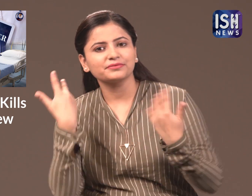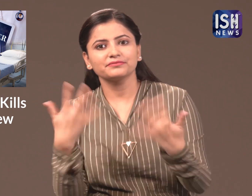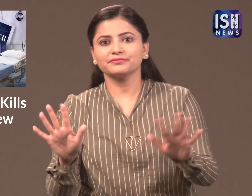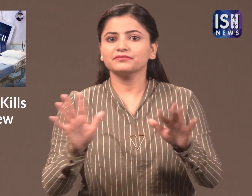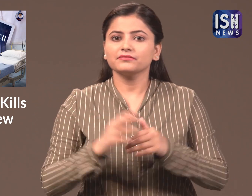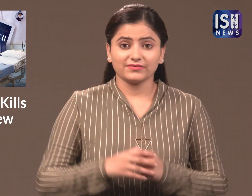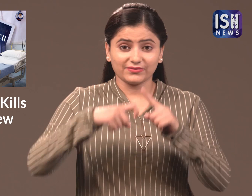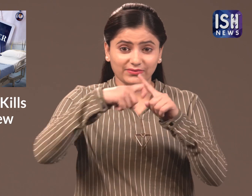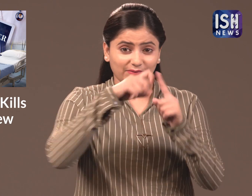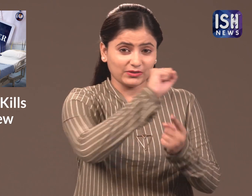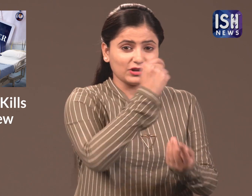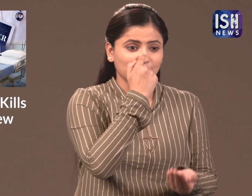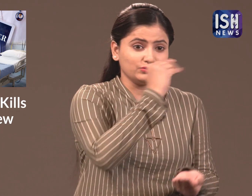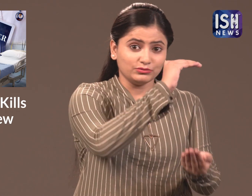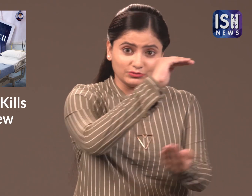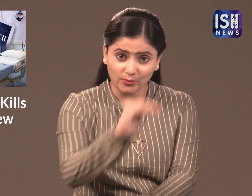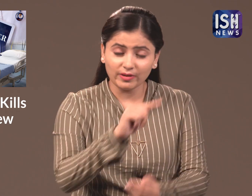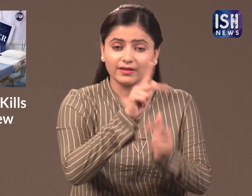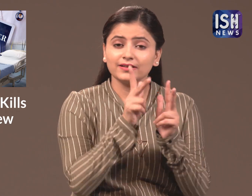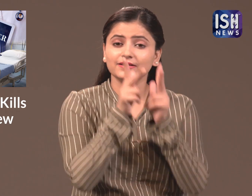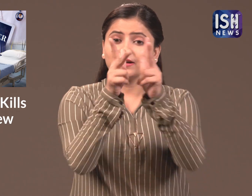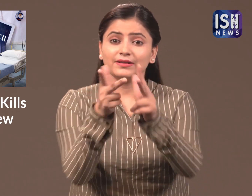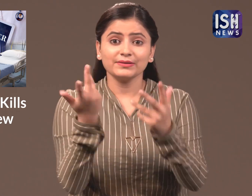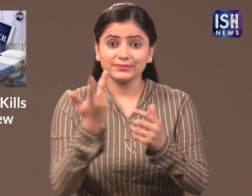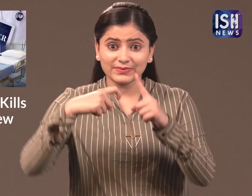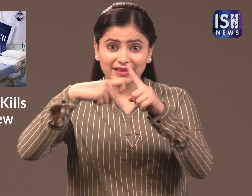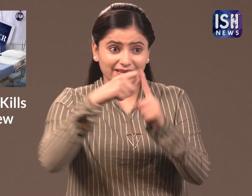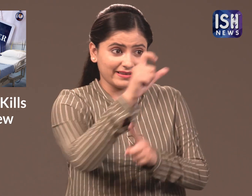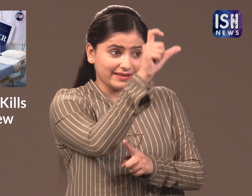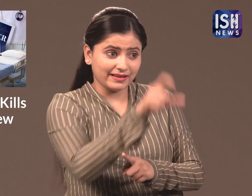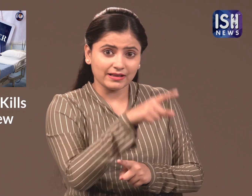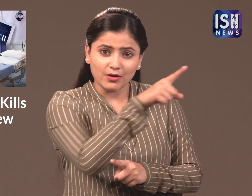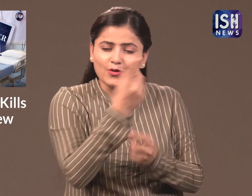sometimes she died peacefully her daughter said that her family did